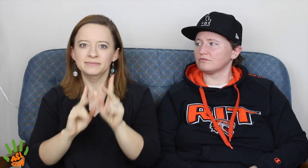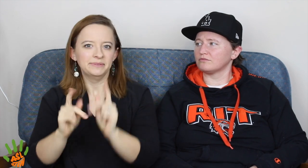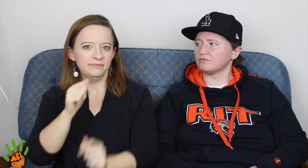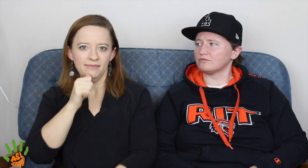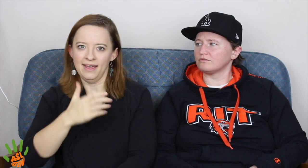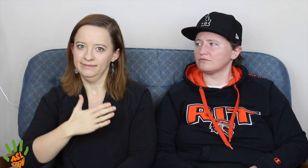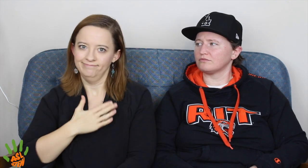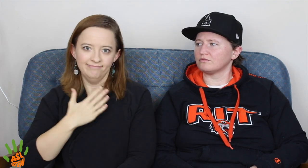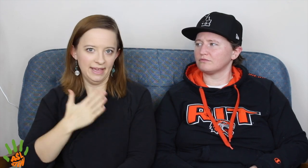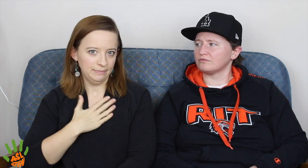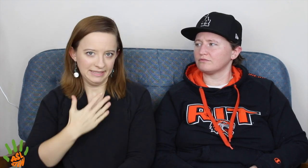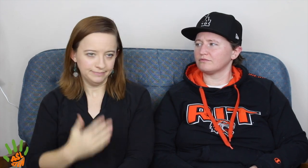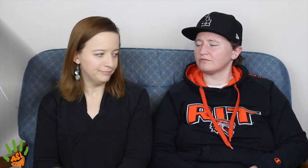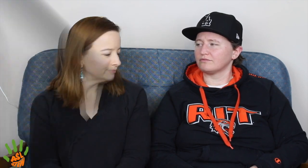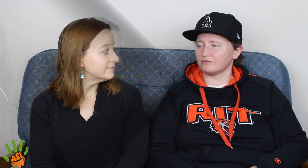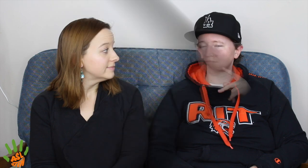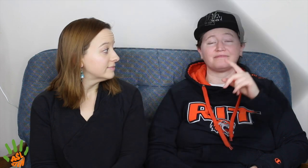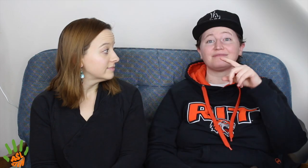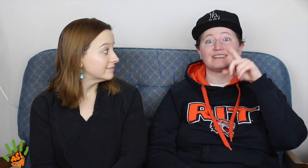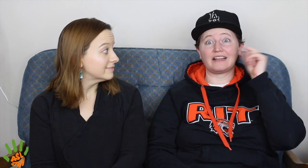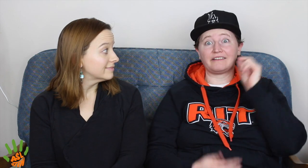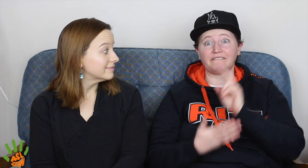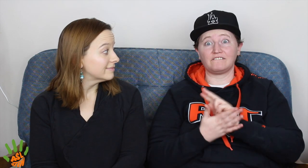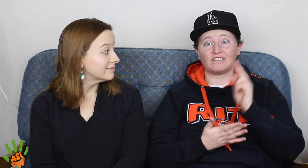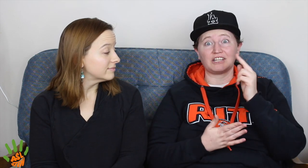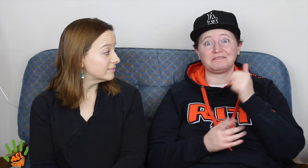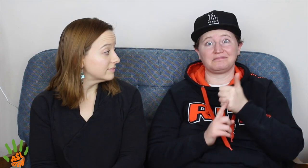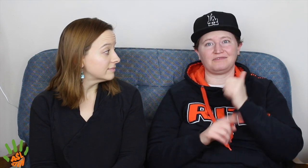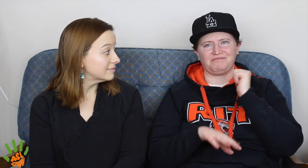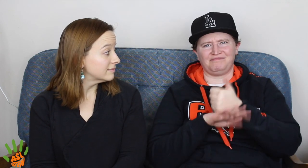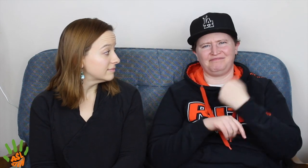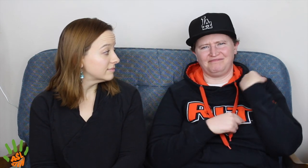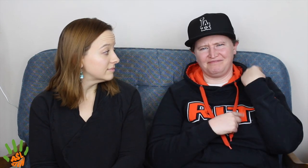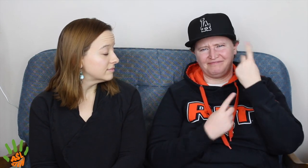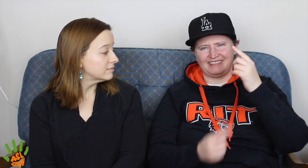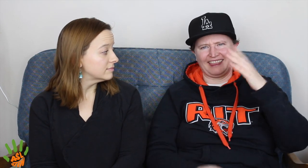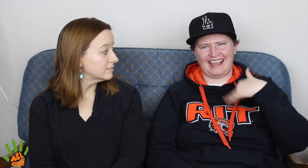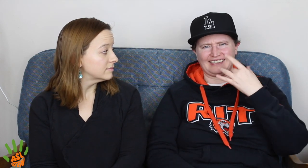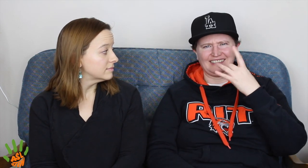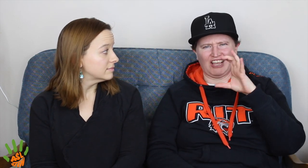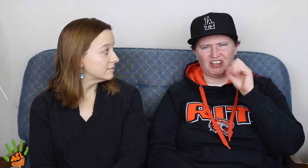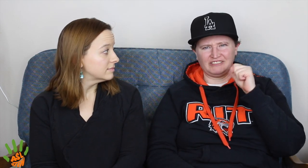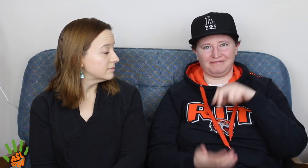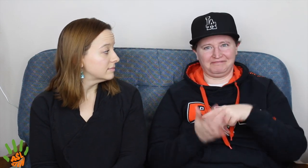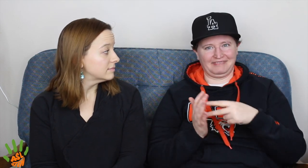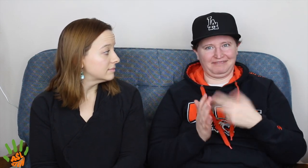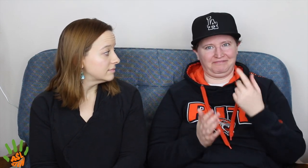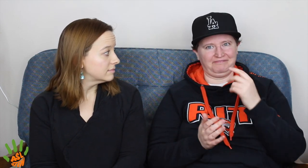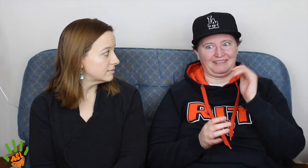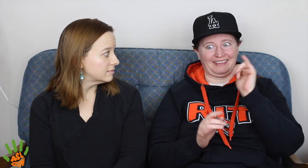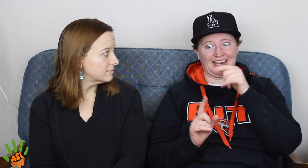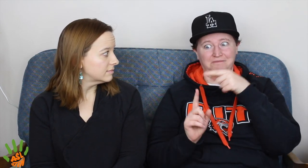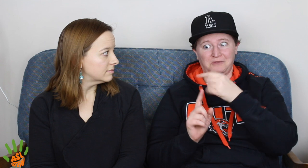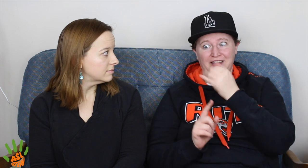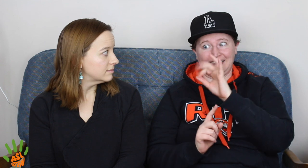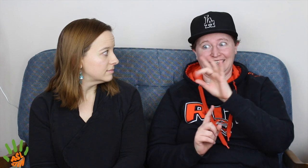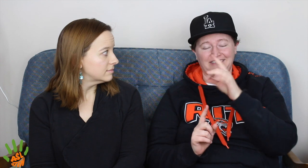After that people were not exactly happy. [JE] Gallaudet university was established in the 1800s.